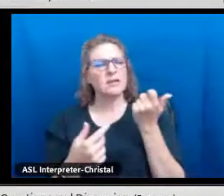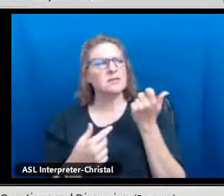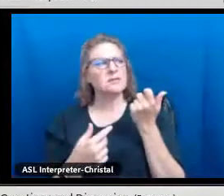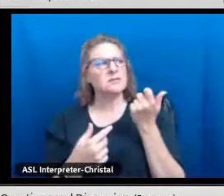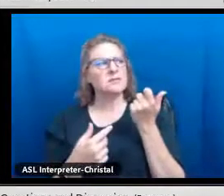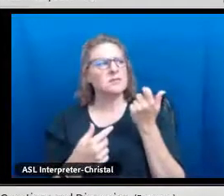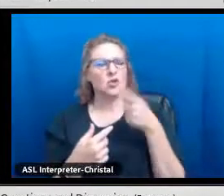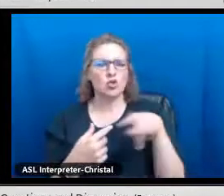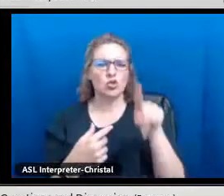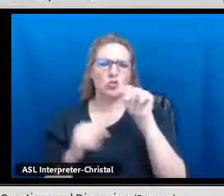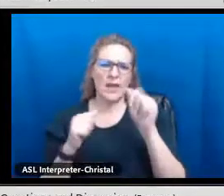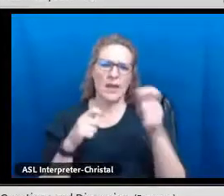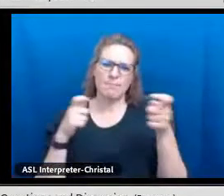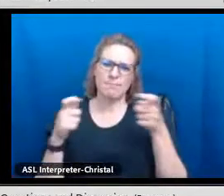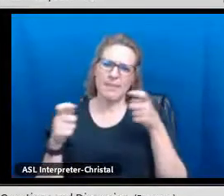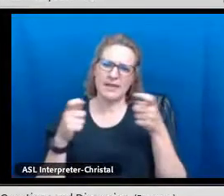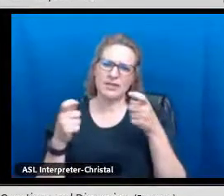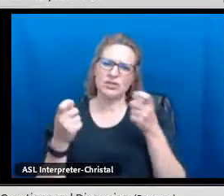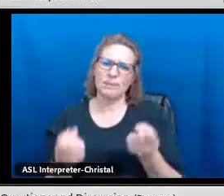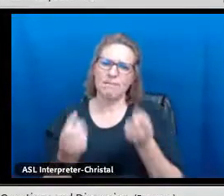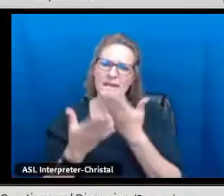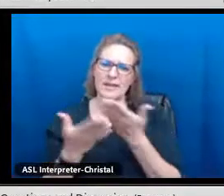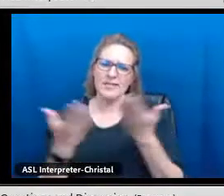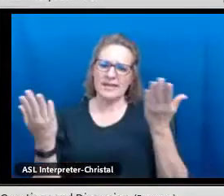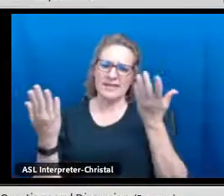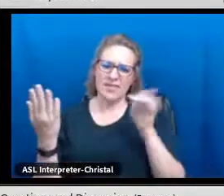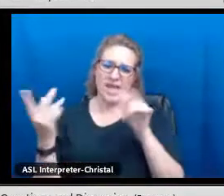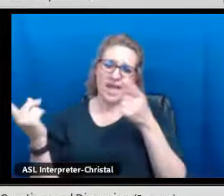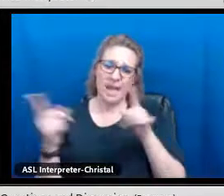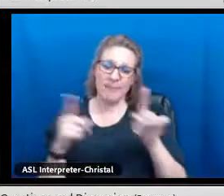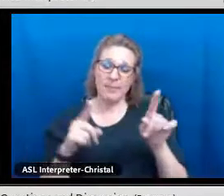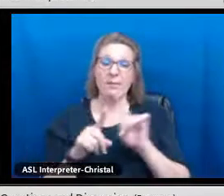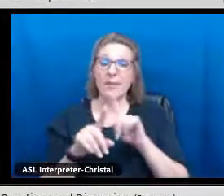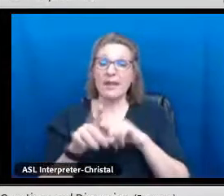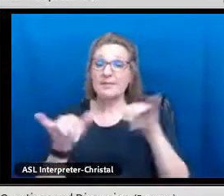talking about having that point of contact, by default I am it.